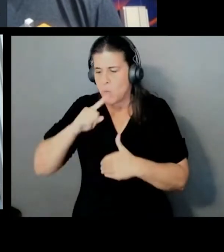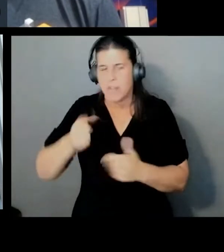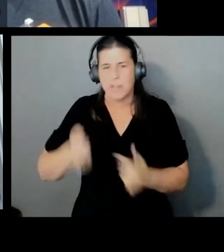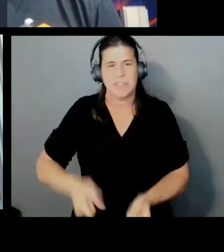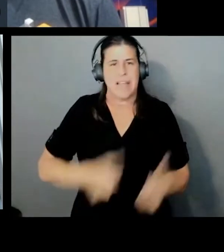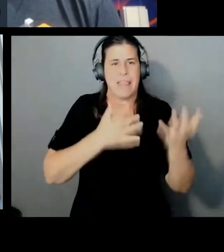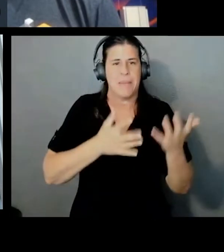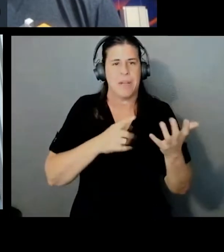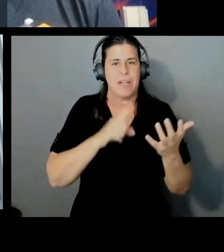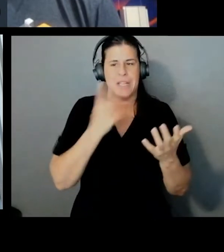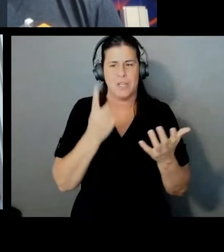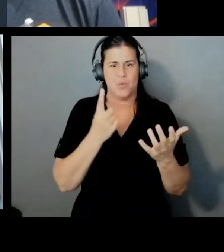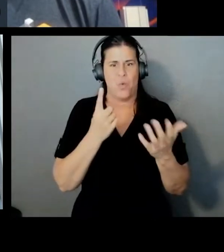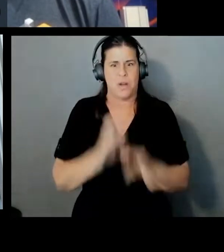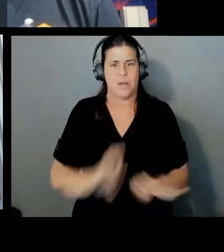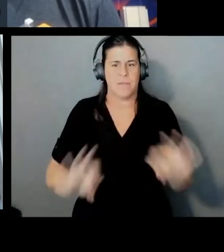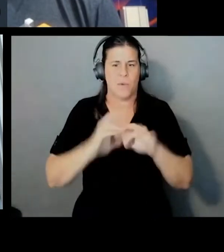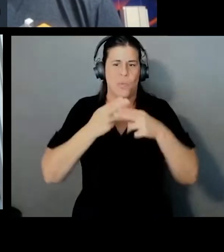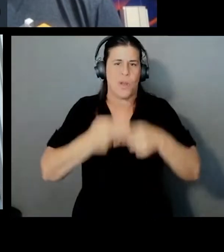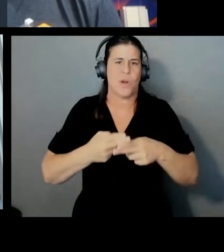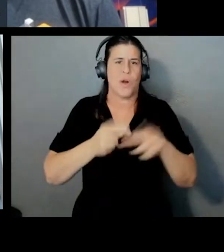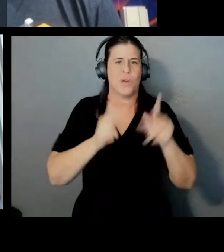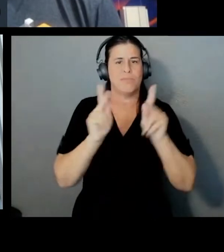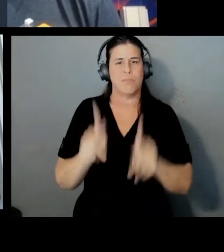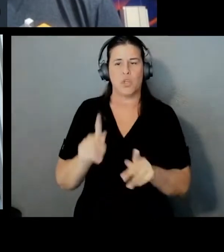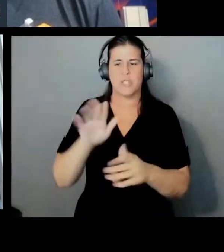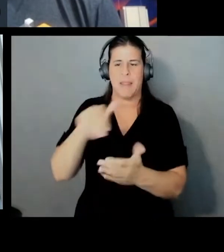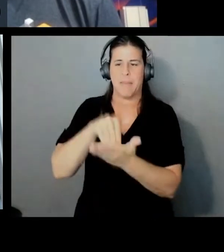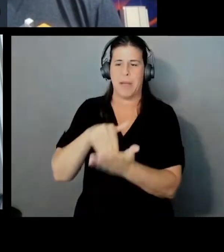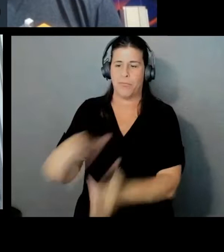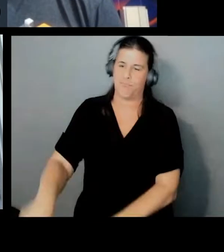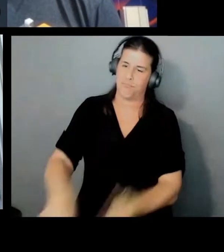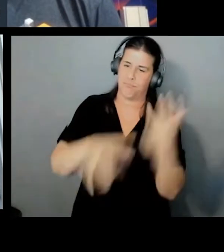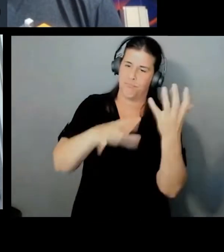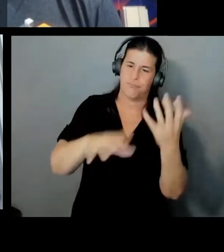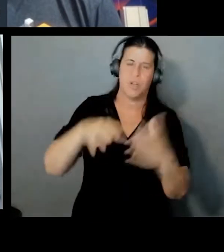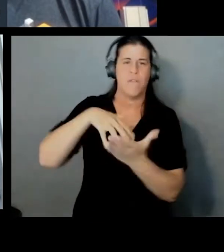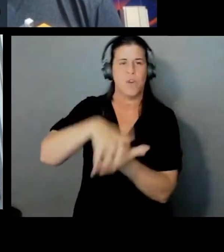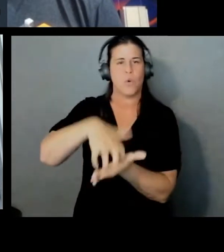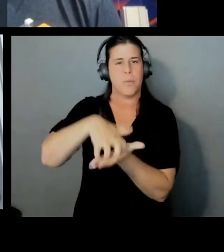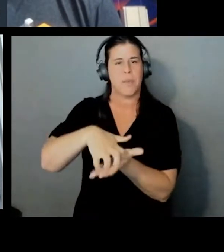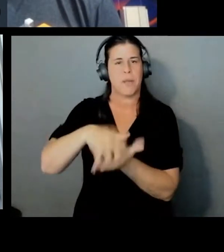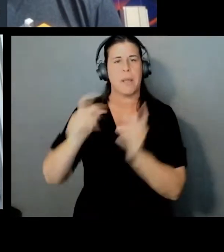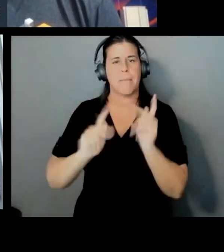what we call person-in-the-middle vulnerability where people try and attack that centralized server.